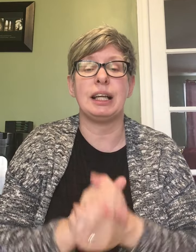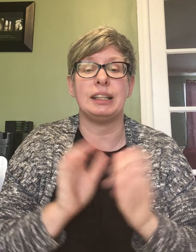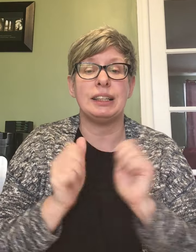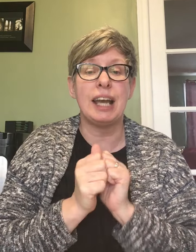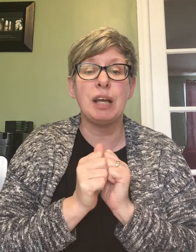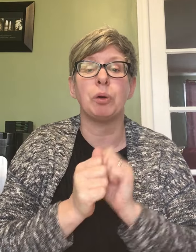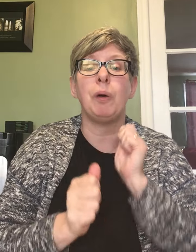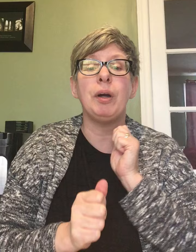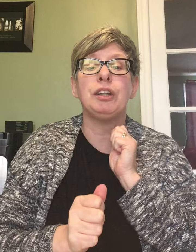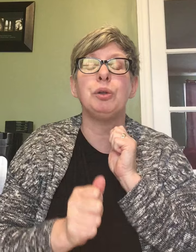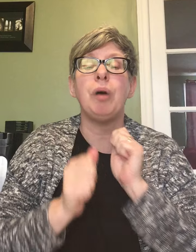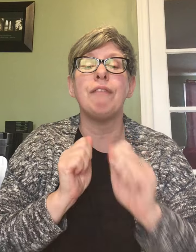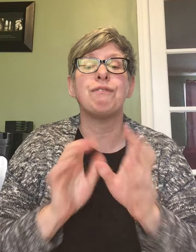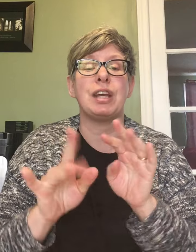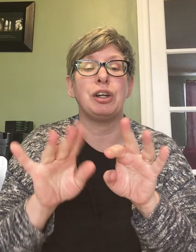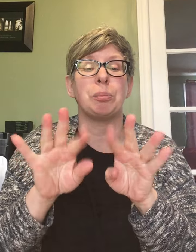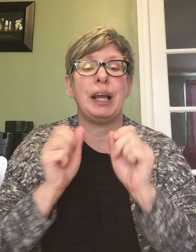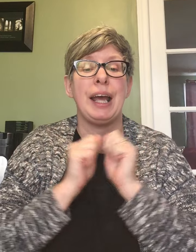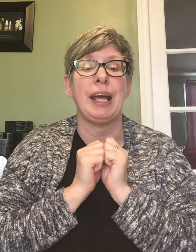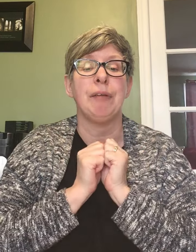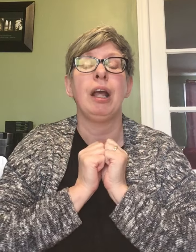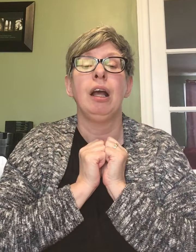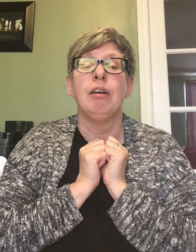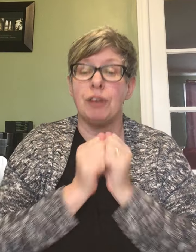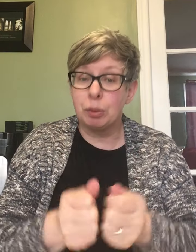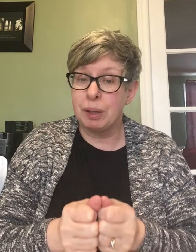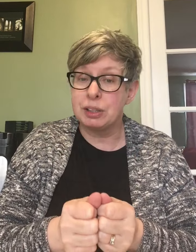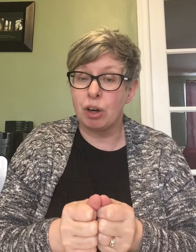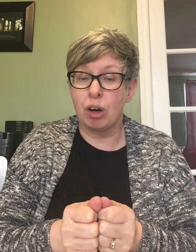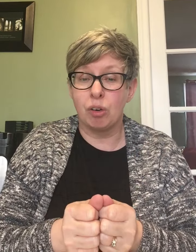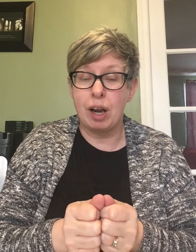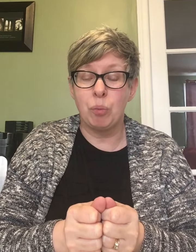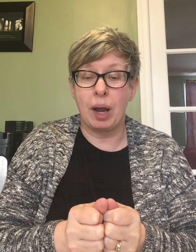and today we're going to do a finger play finger plays are a great way to